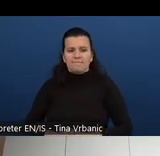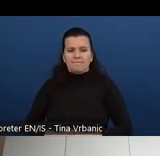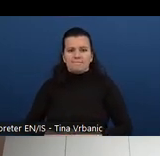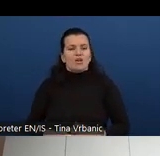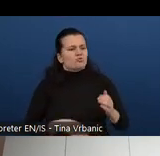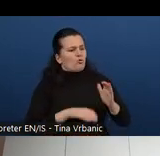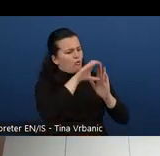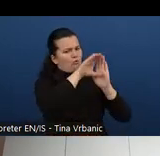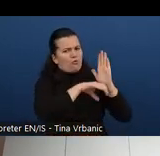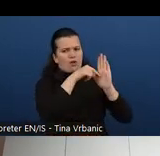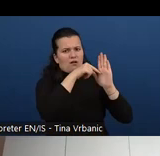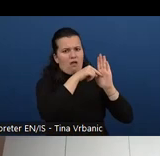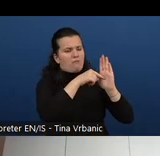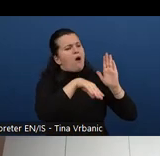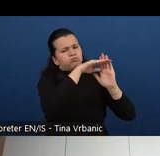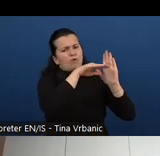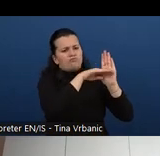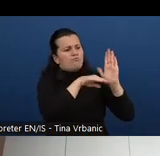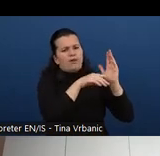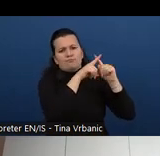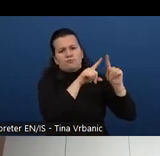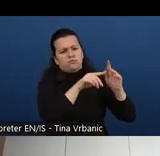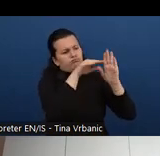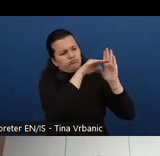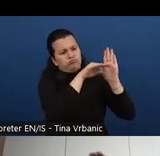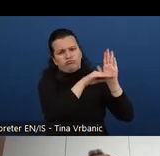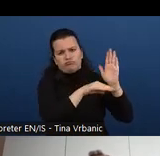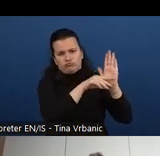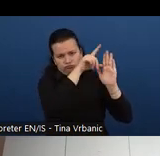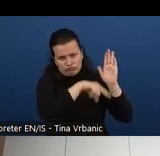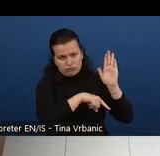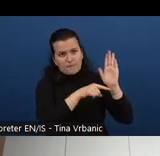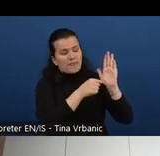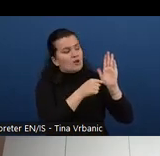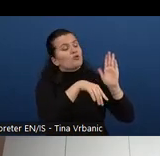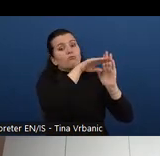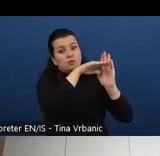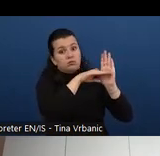Within these different parts we decided to structure the different parts in to modules